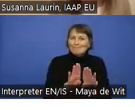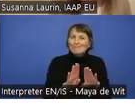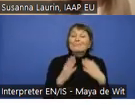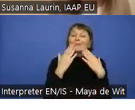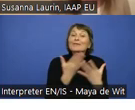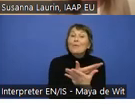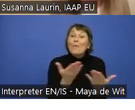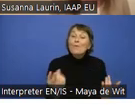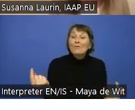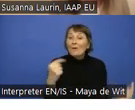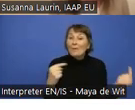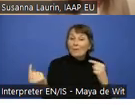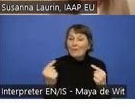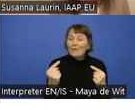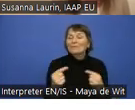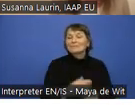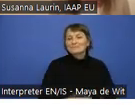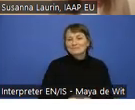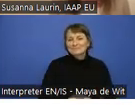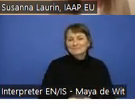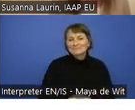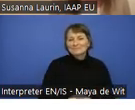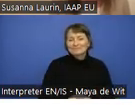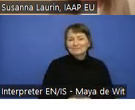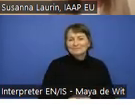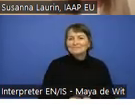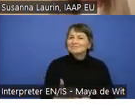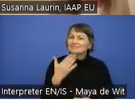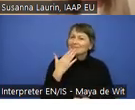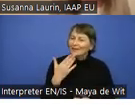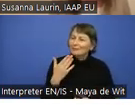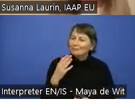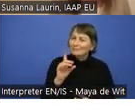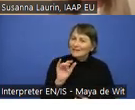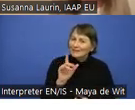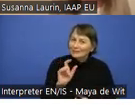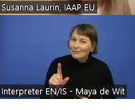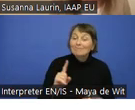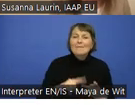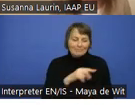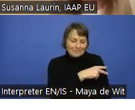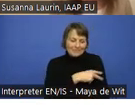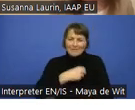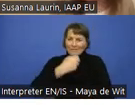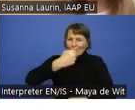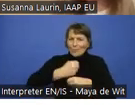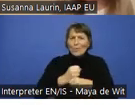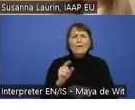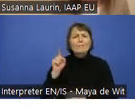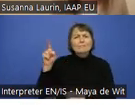And specifically, of course, to Daniel and the staff in the U.S. It is early morning for you.